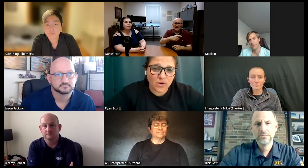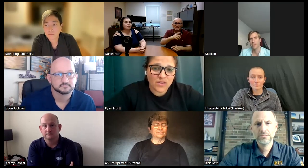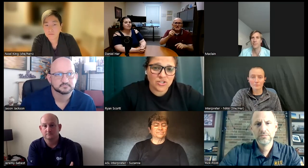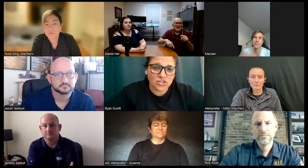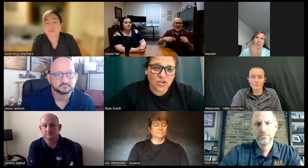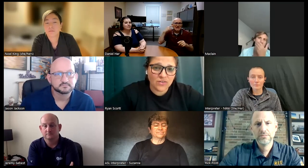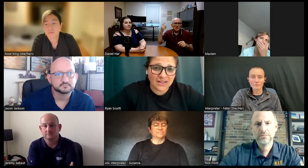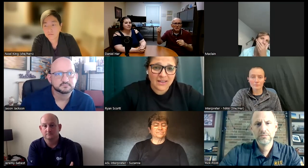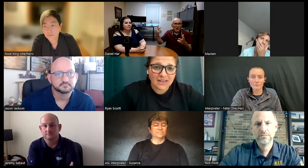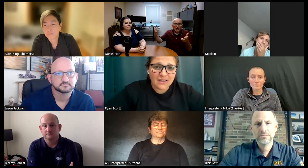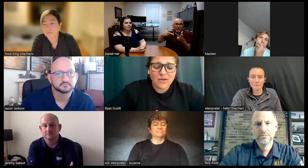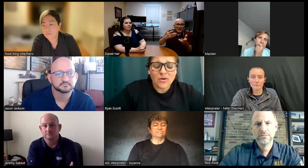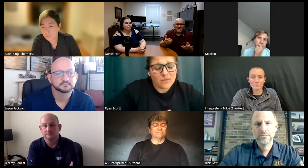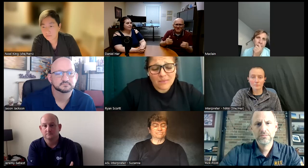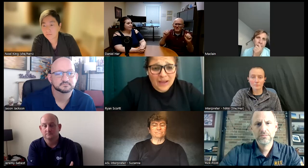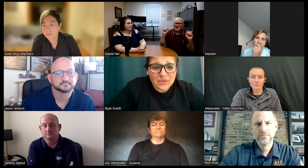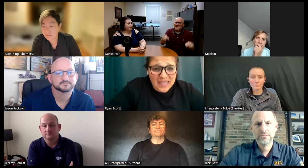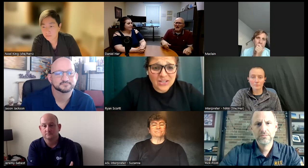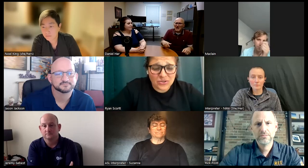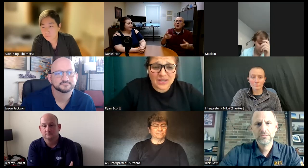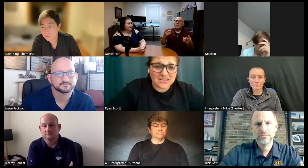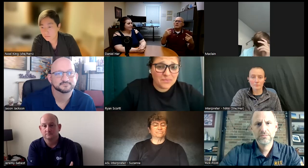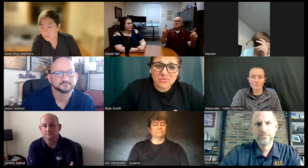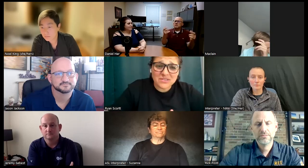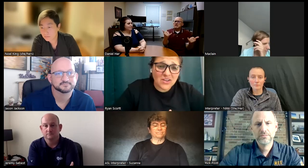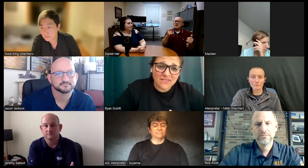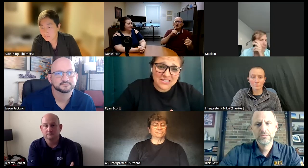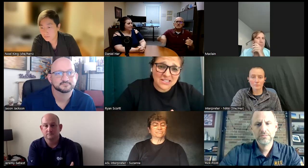forth in show like that we can do it some people still have